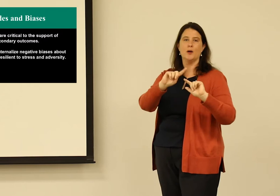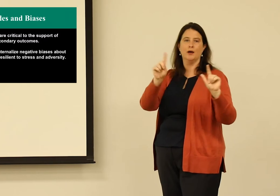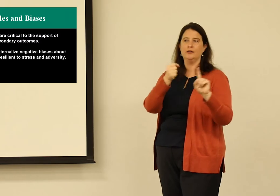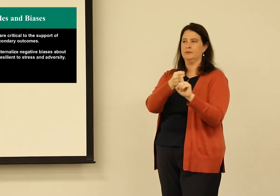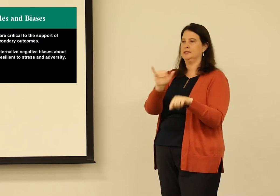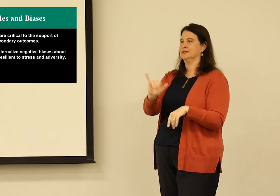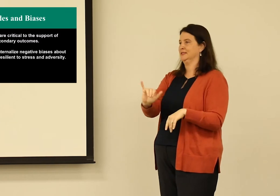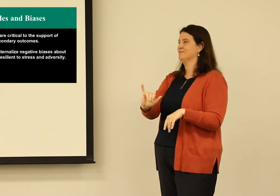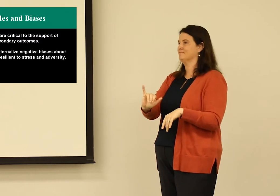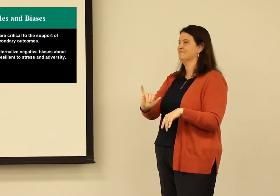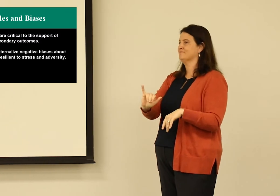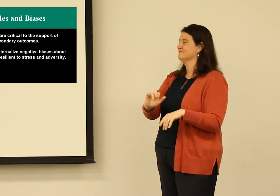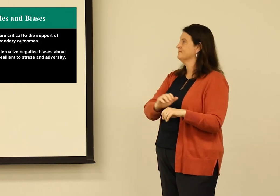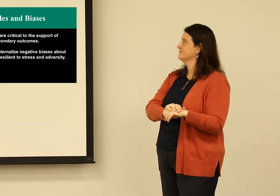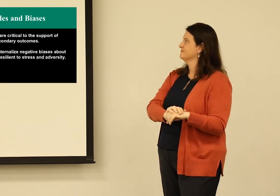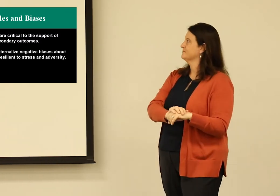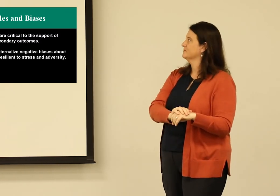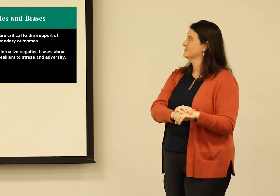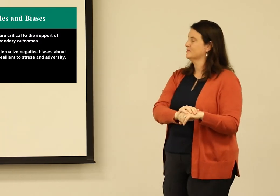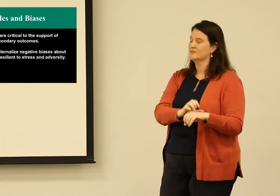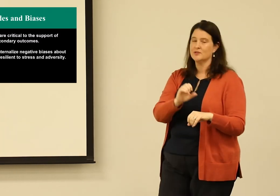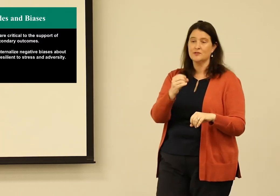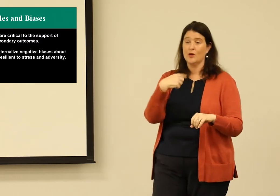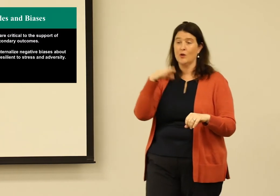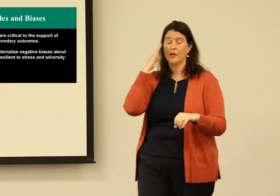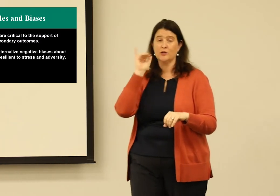It's not explicit, but it makes the same type of impact.